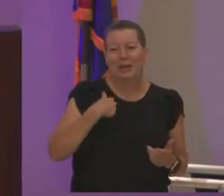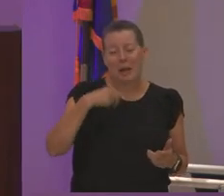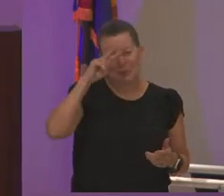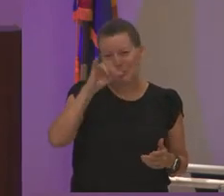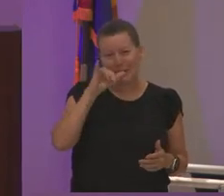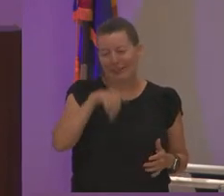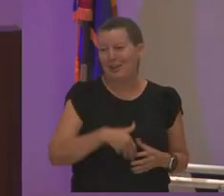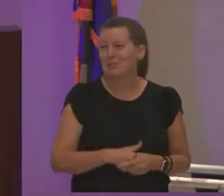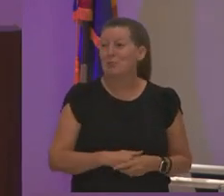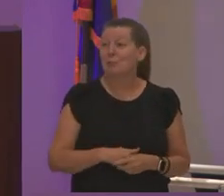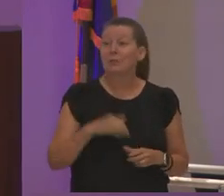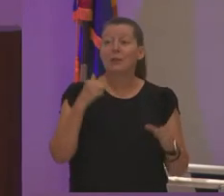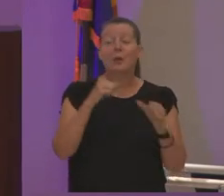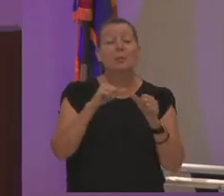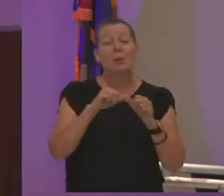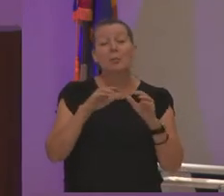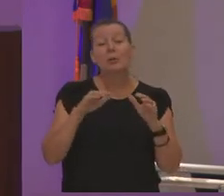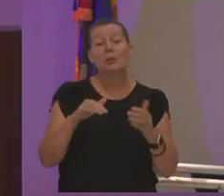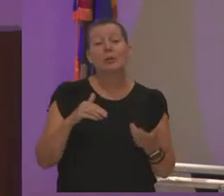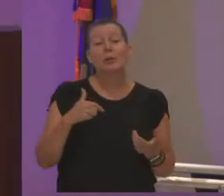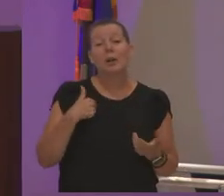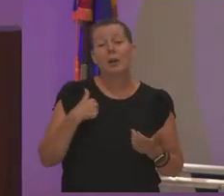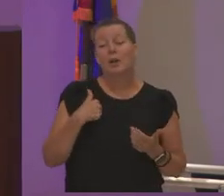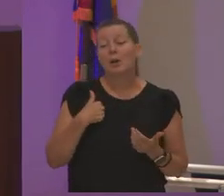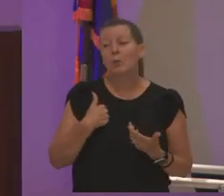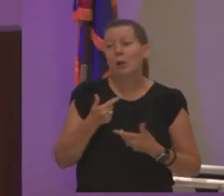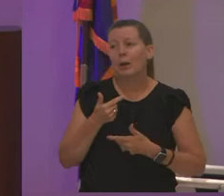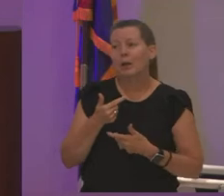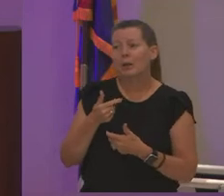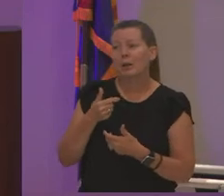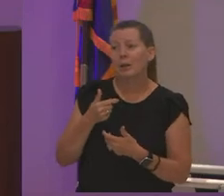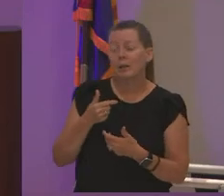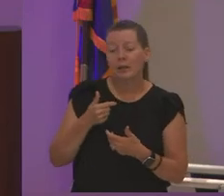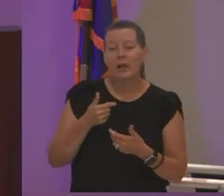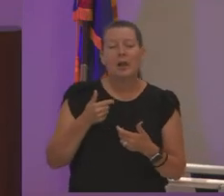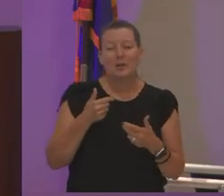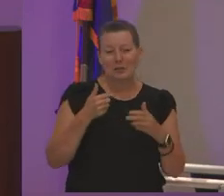remember what remember how we were socialized we were socialized to put mrs every time you liked a